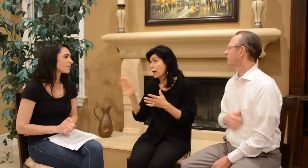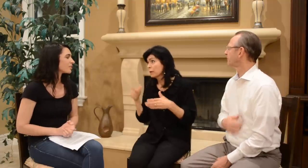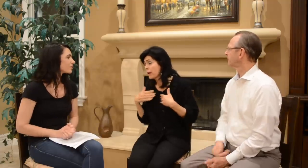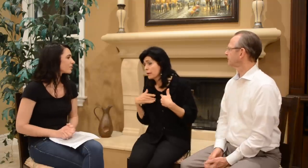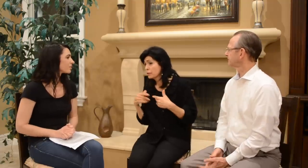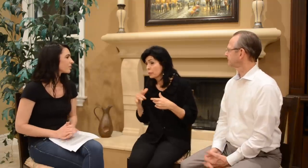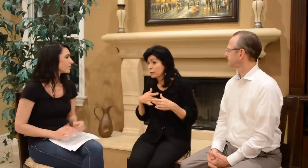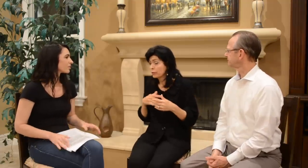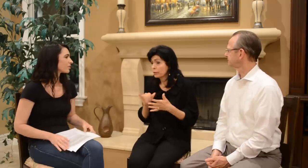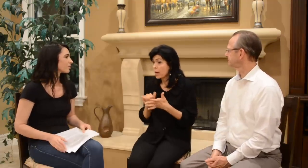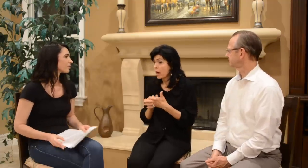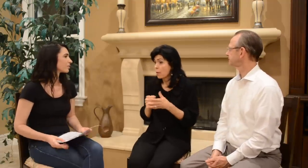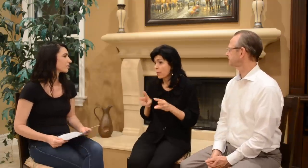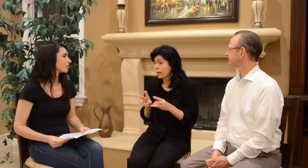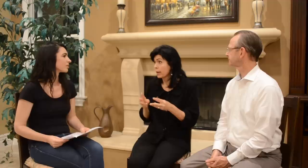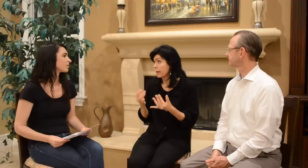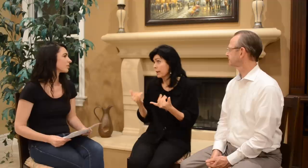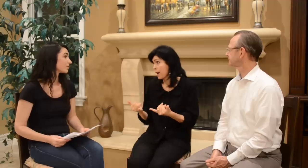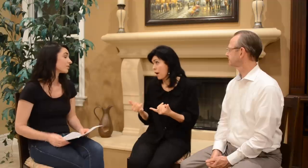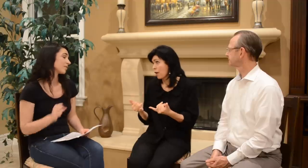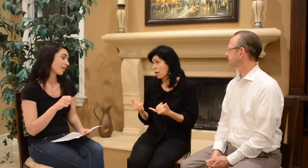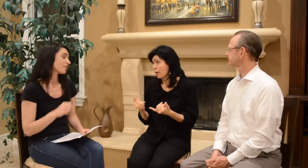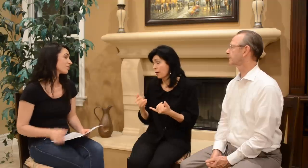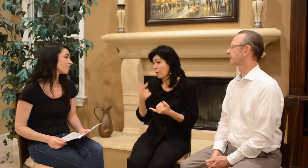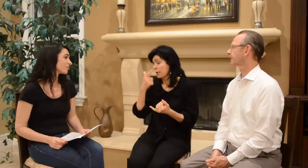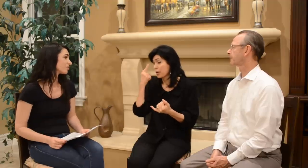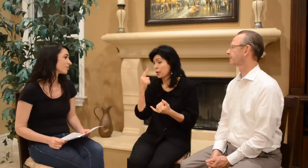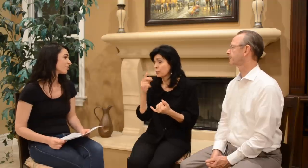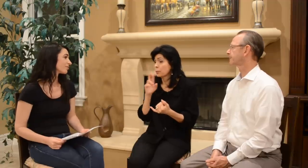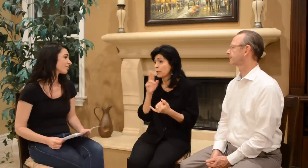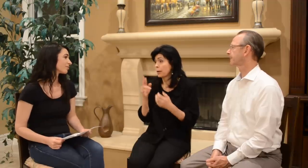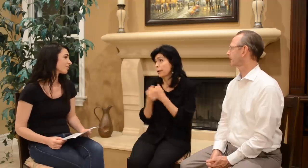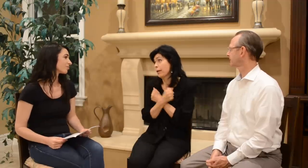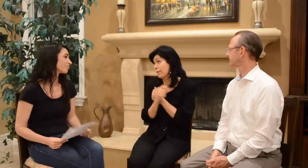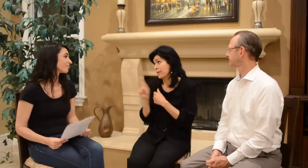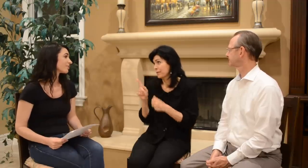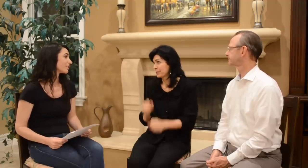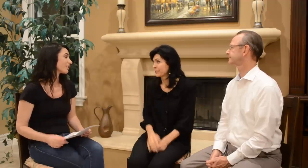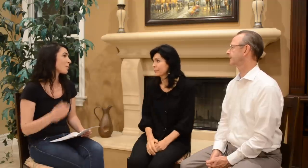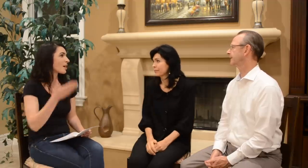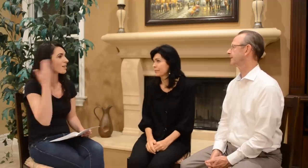so I am glad you feel that way now Ashley: Yeah… because we love you.